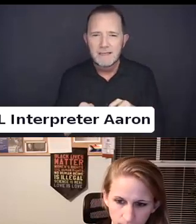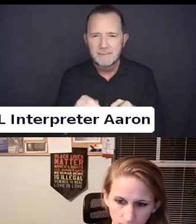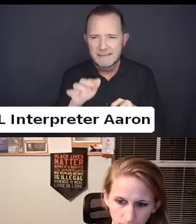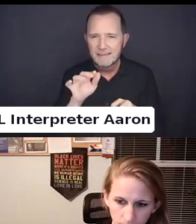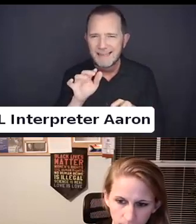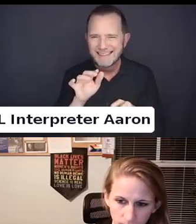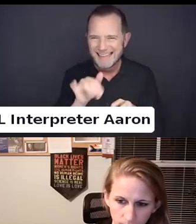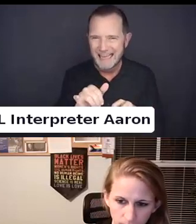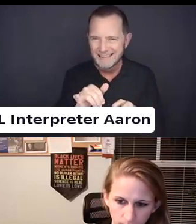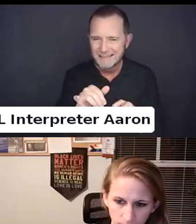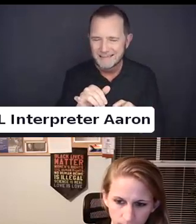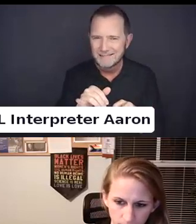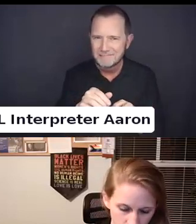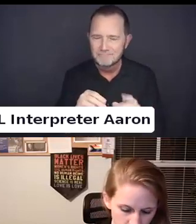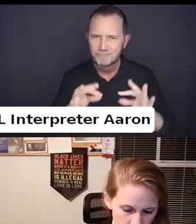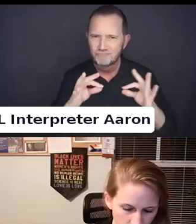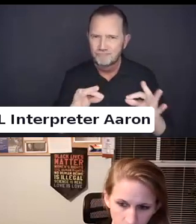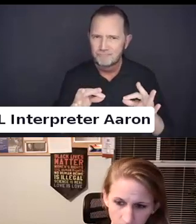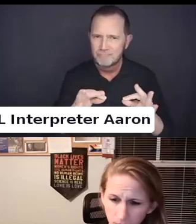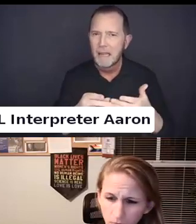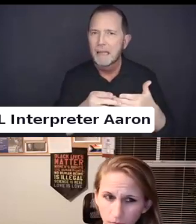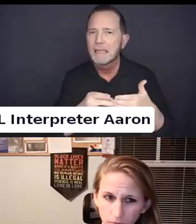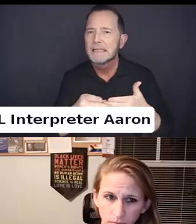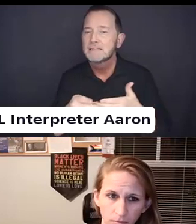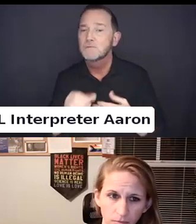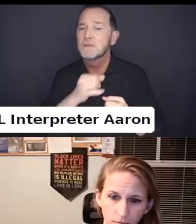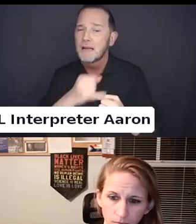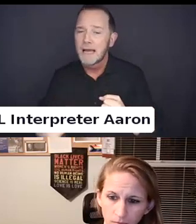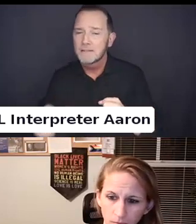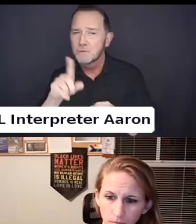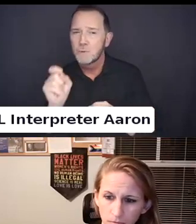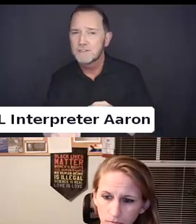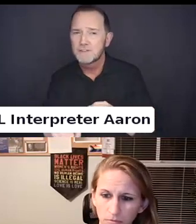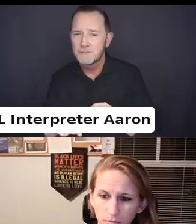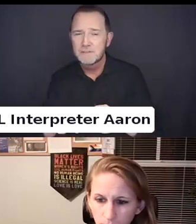of wonderful participant questions. And please feel free to keep sending them.